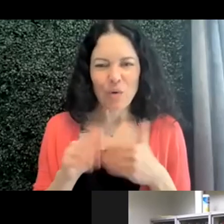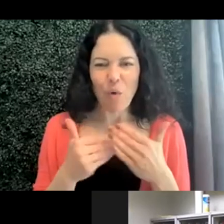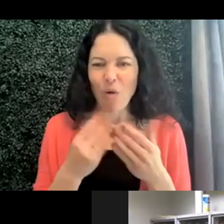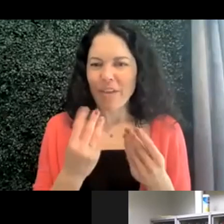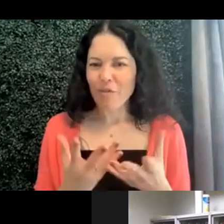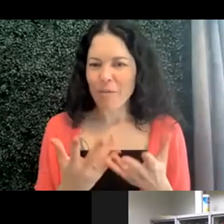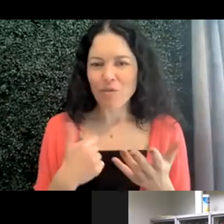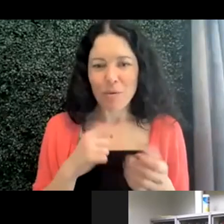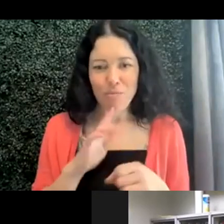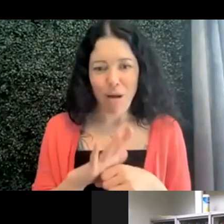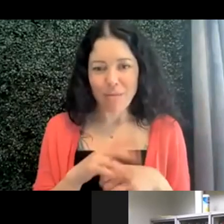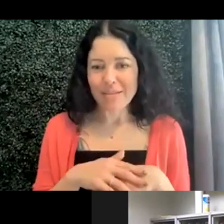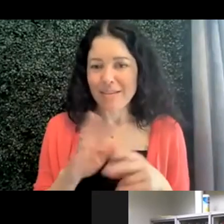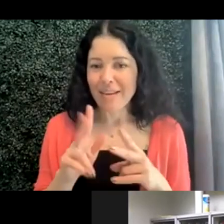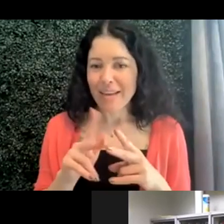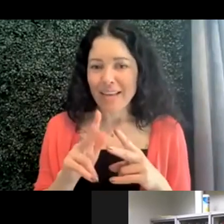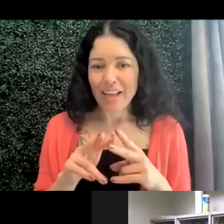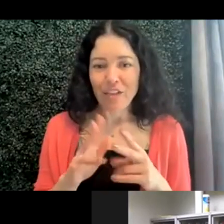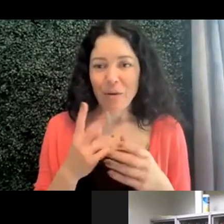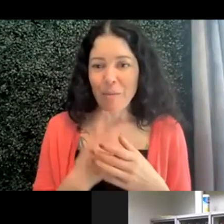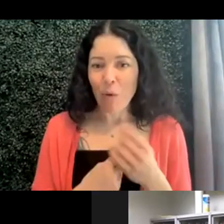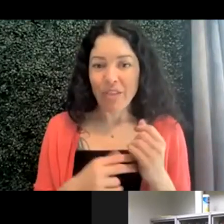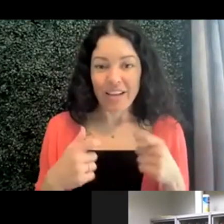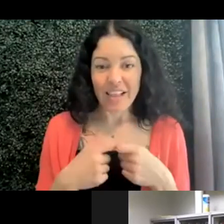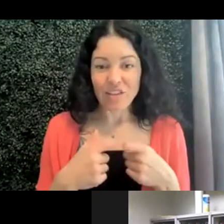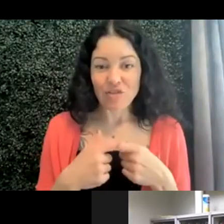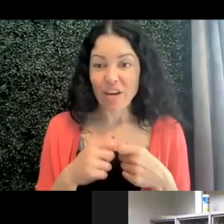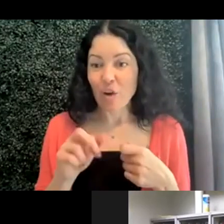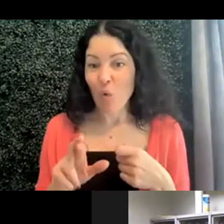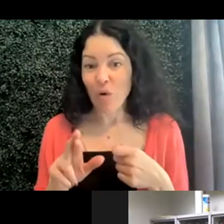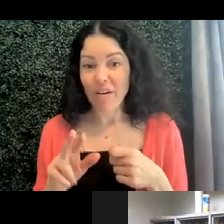to send you, both either in electronic format or in a physical format.